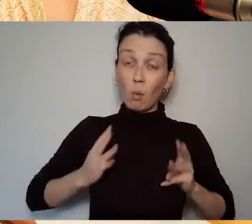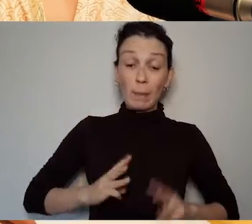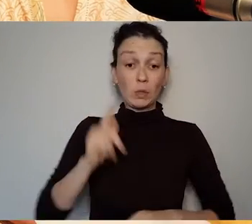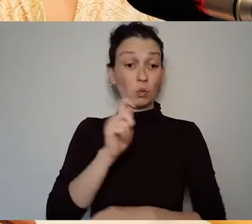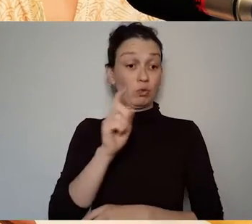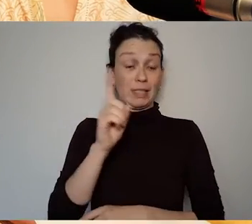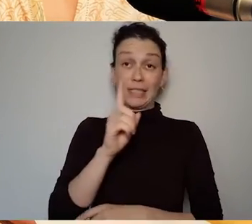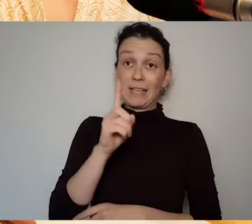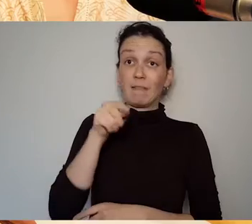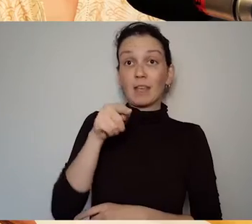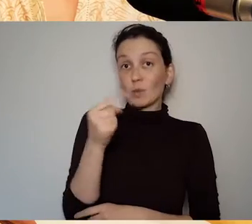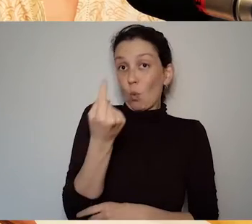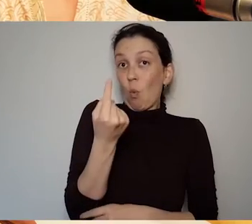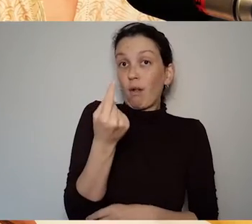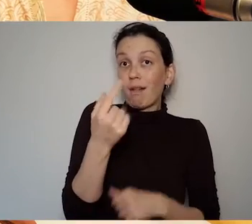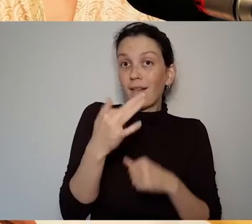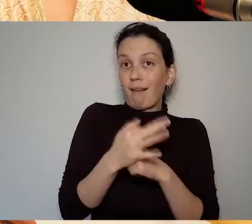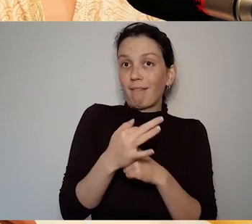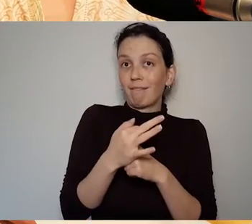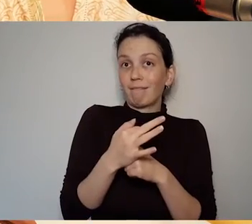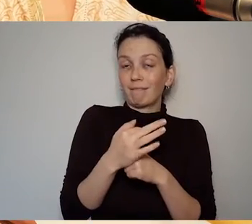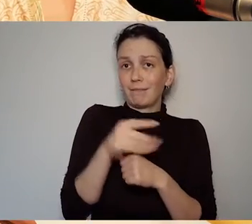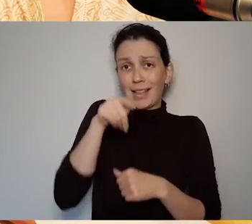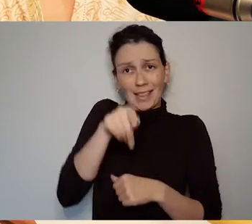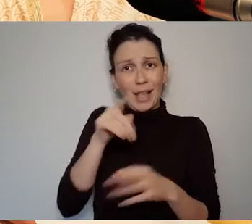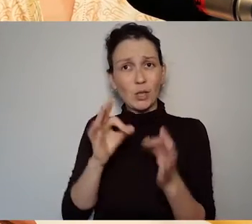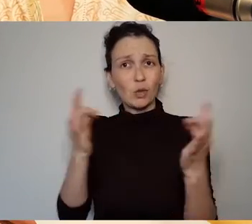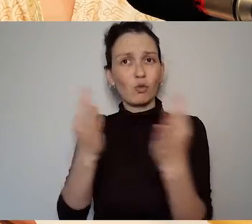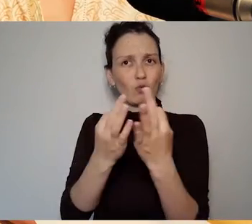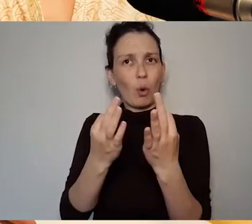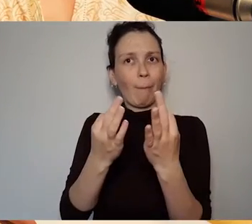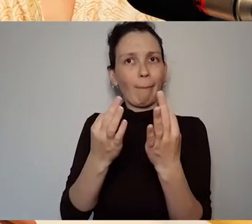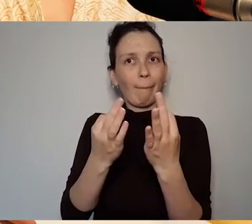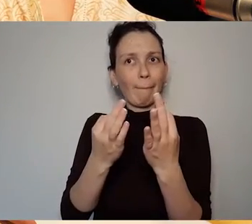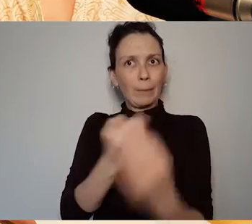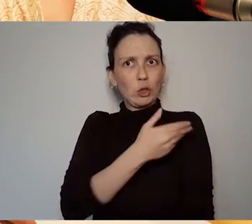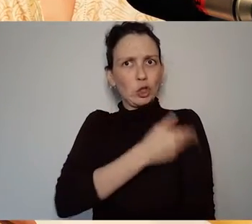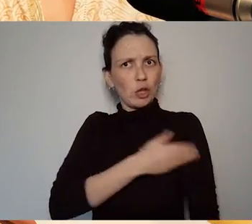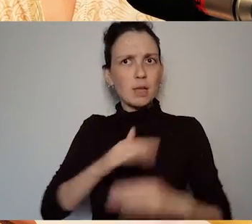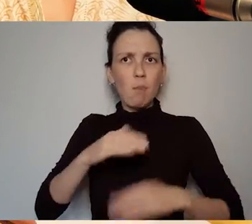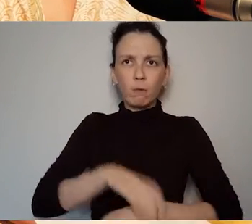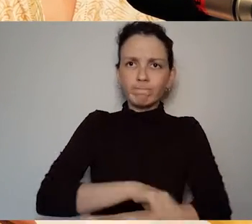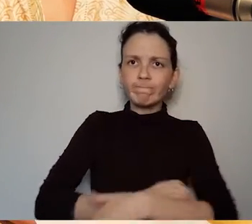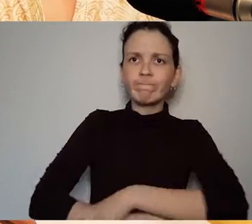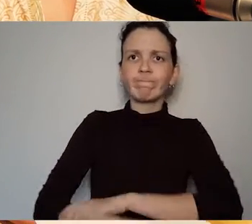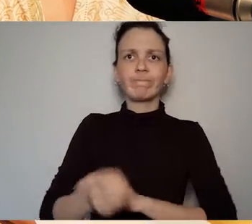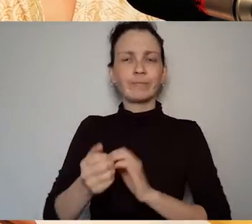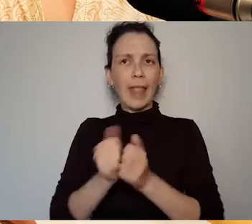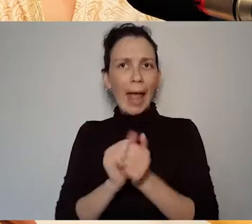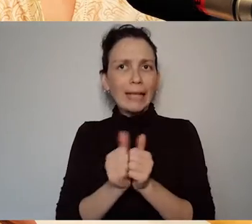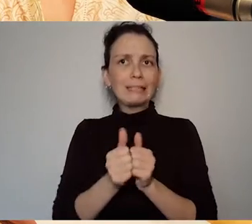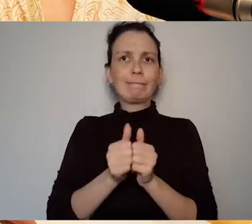I suppose group of women who became active in as a feminist by translating that